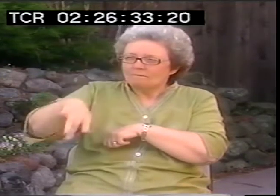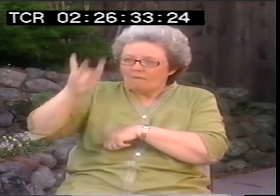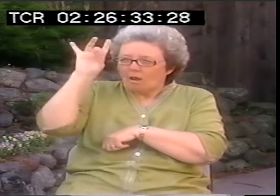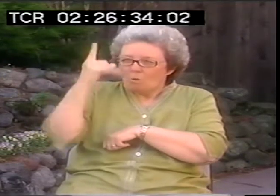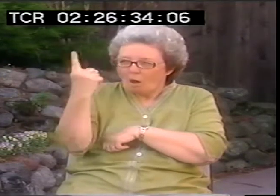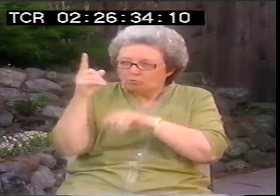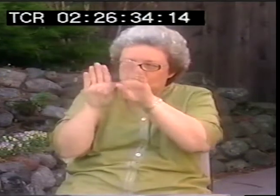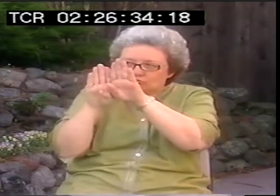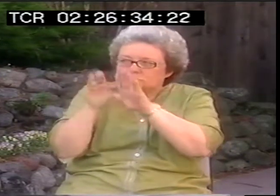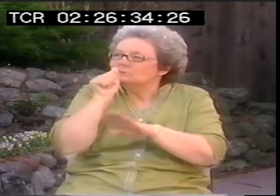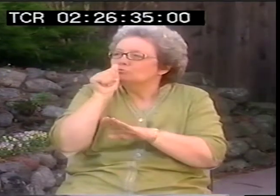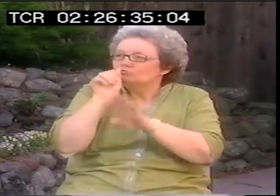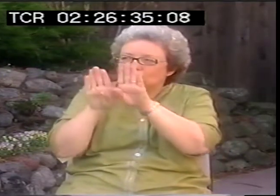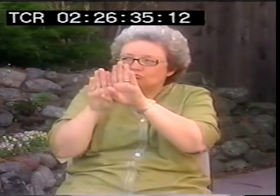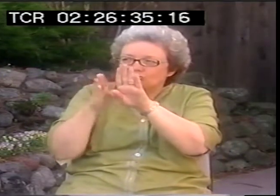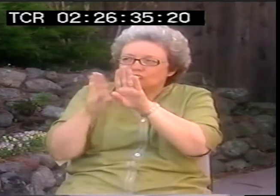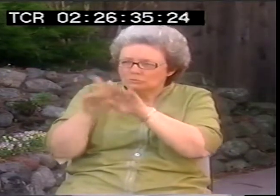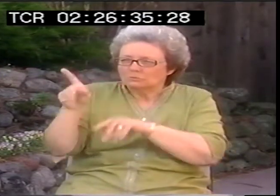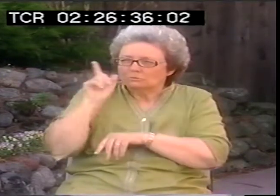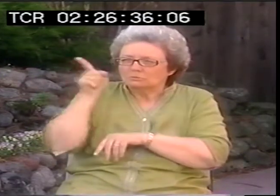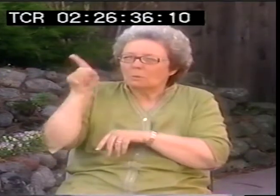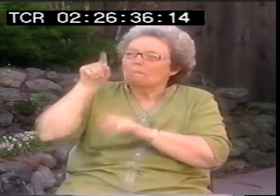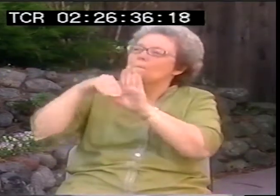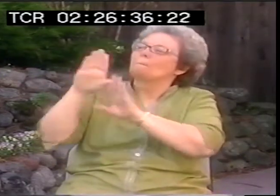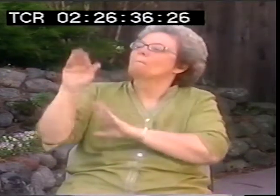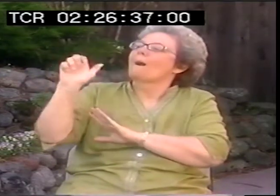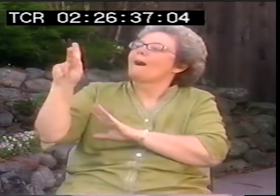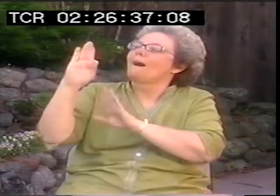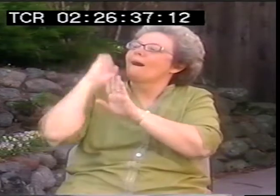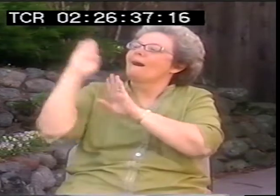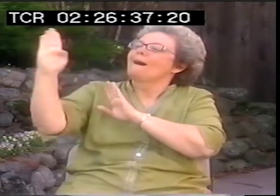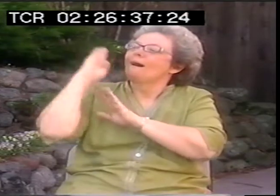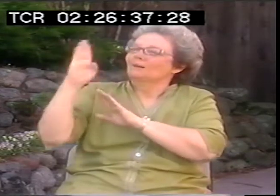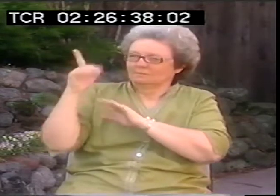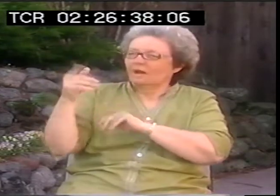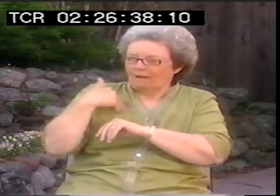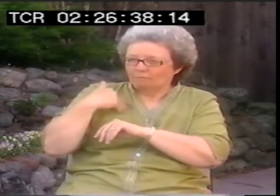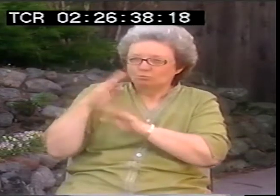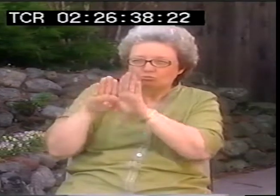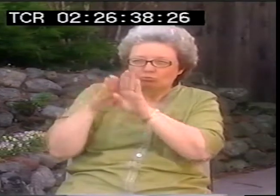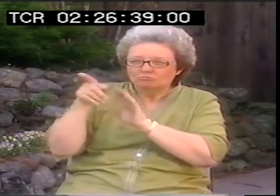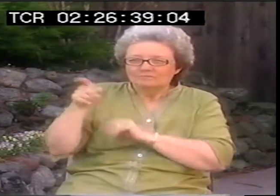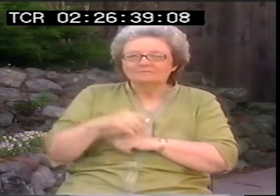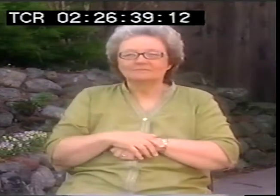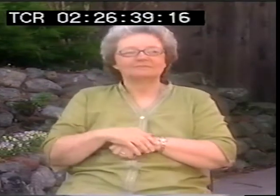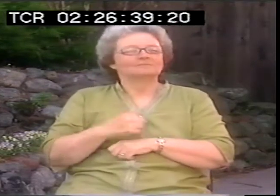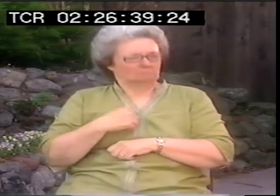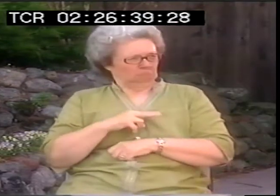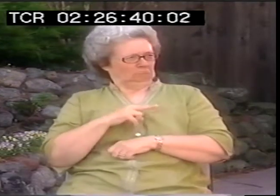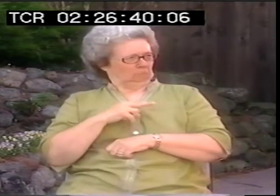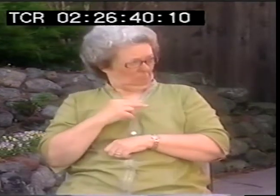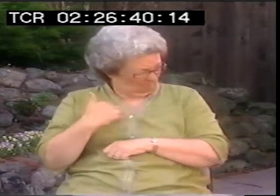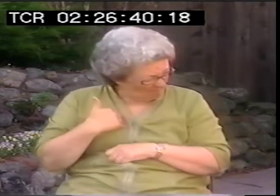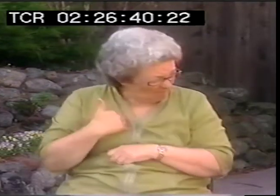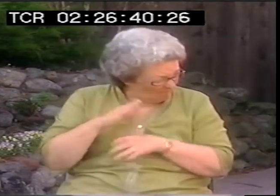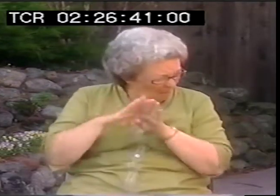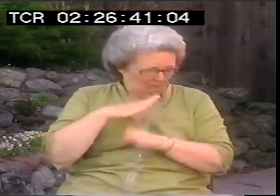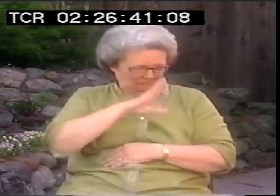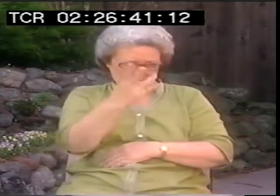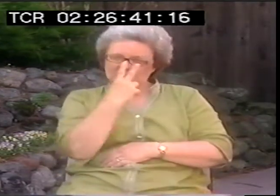He said, you know, if you look really hard, there's a secret door in the back of the museum. I said, a secret door?